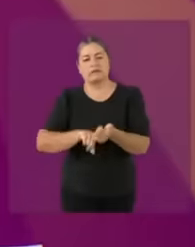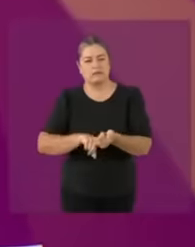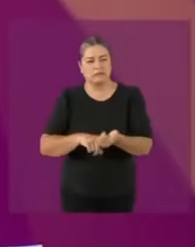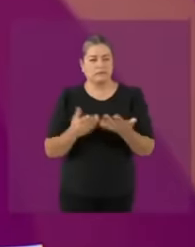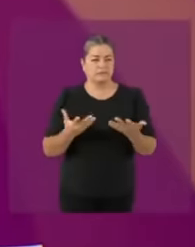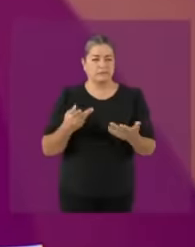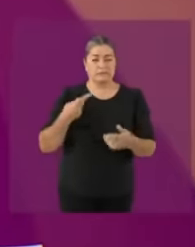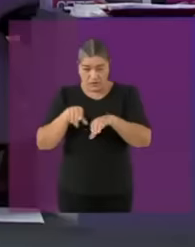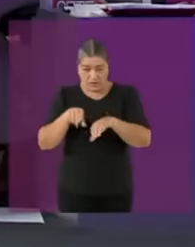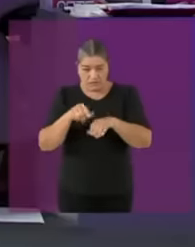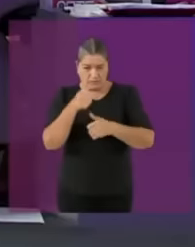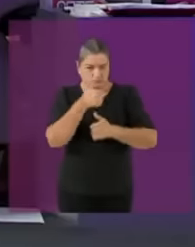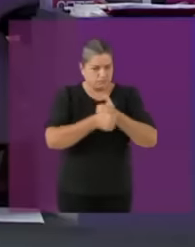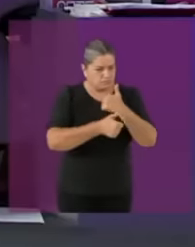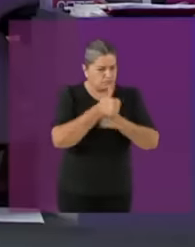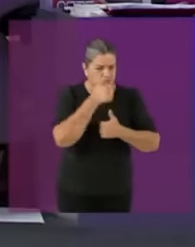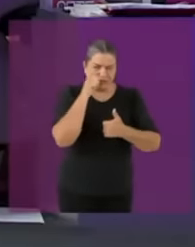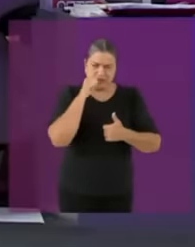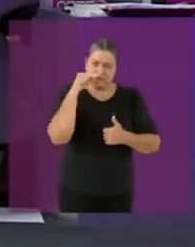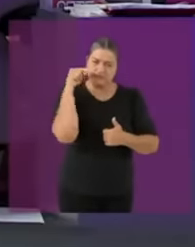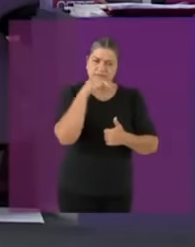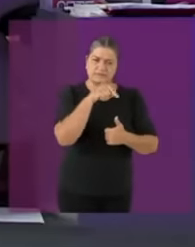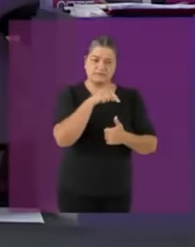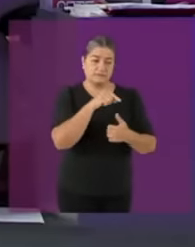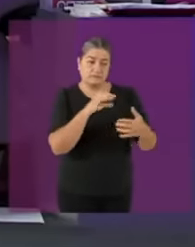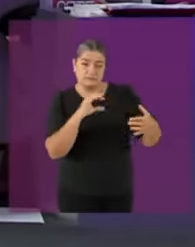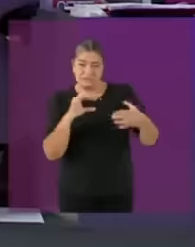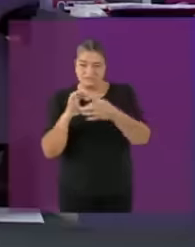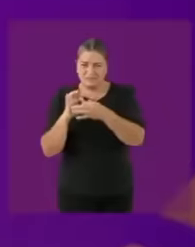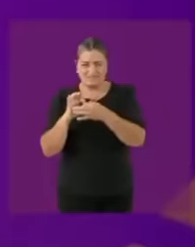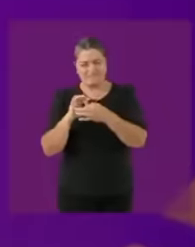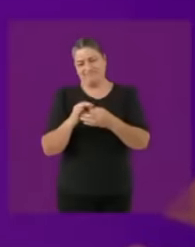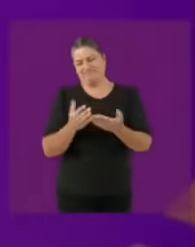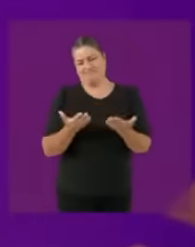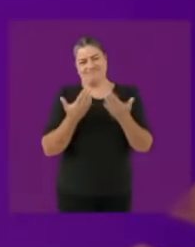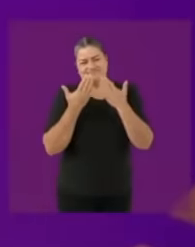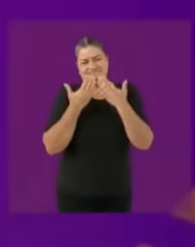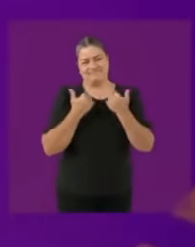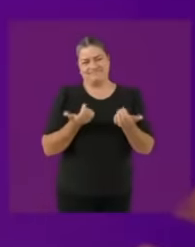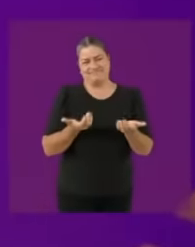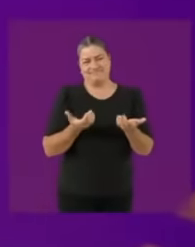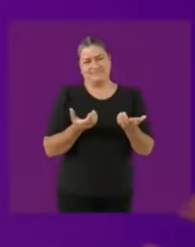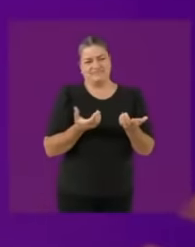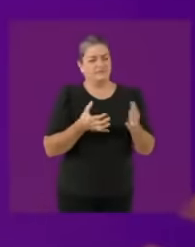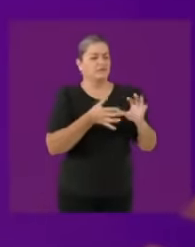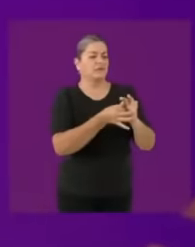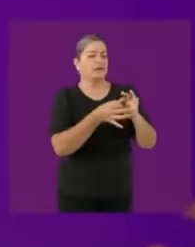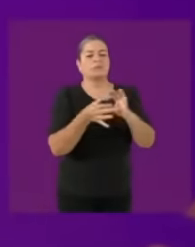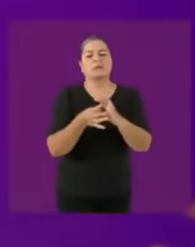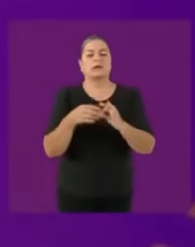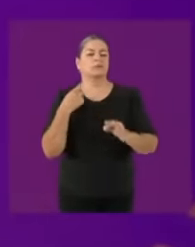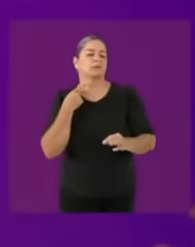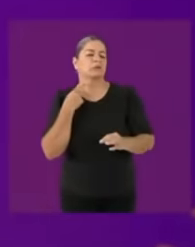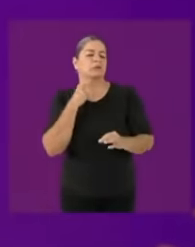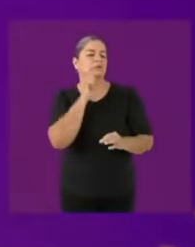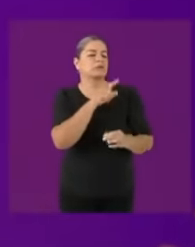honest officials very well on this issue of let's say prevent this from not only continuing to happen but also